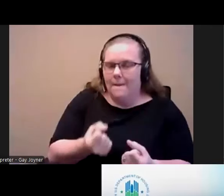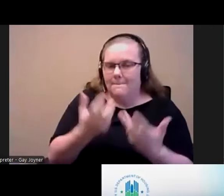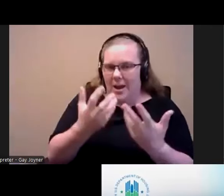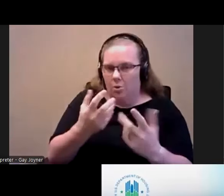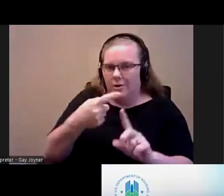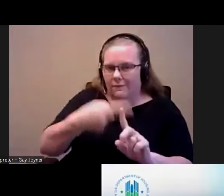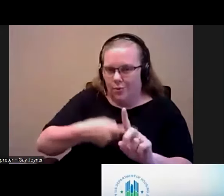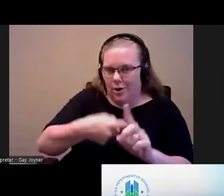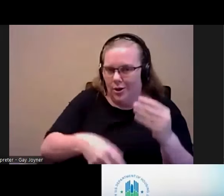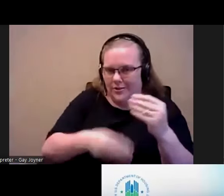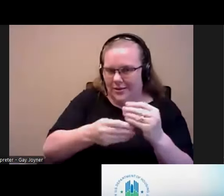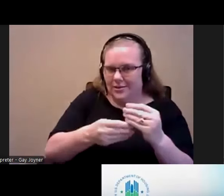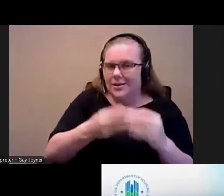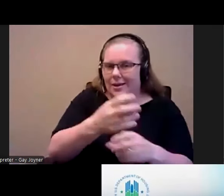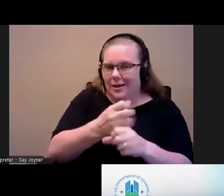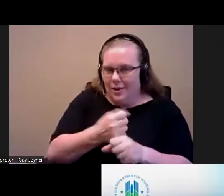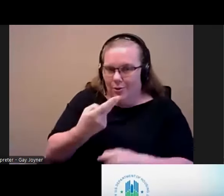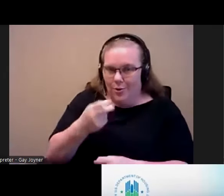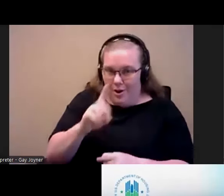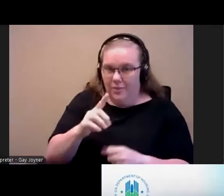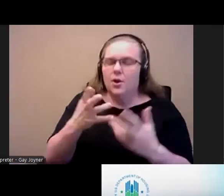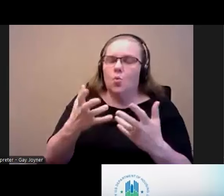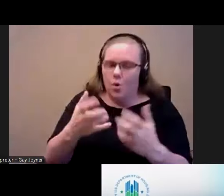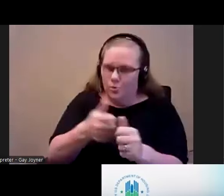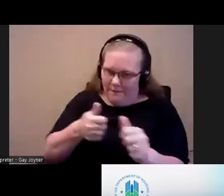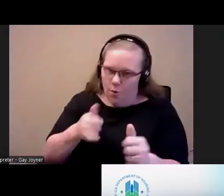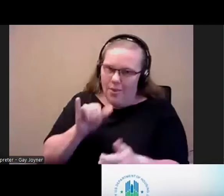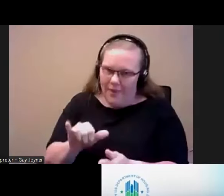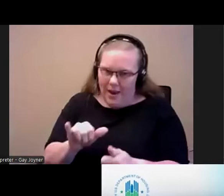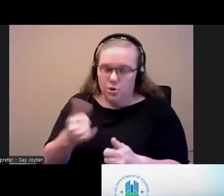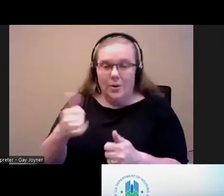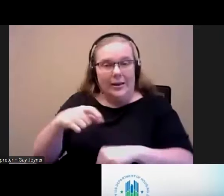So generally, you want to avoid that. You really want to use any short-term rental assistance